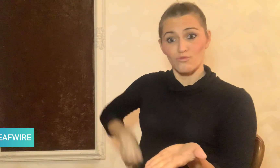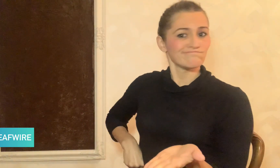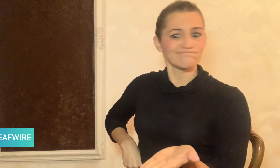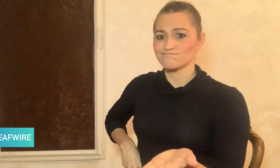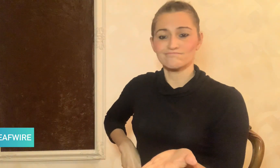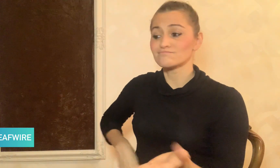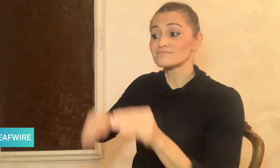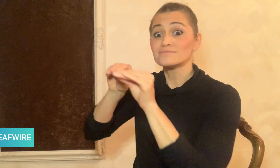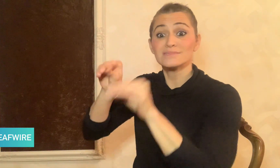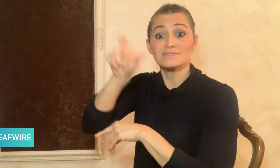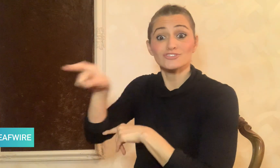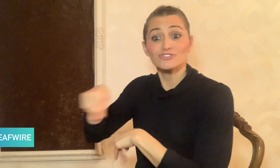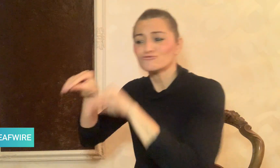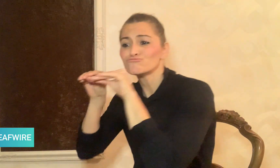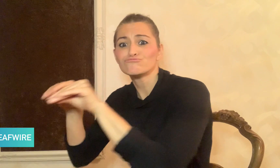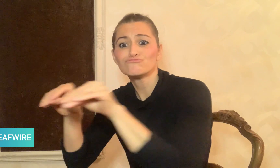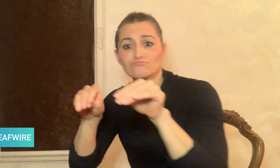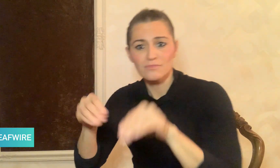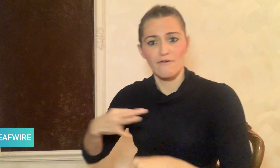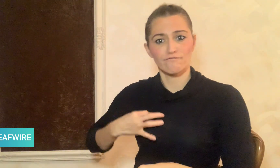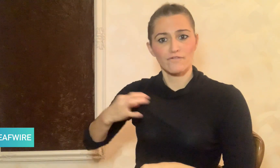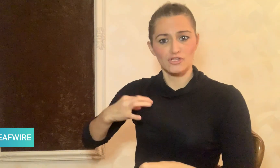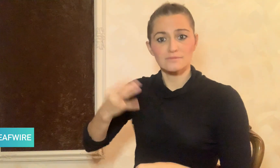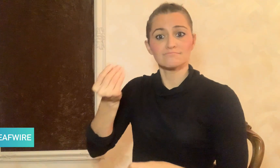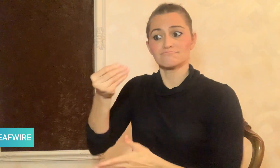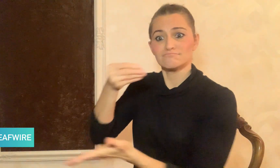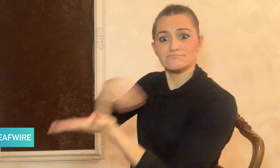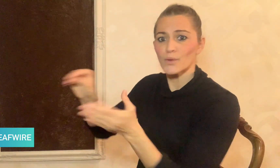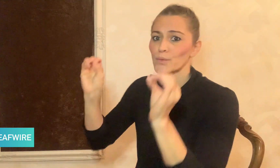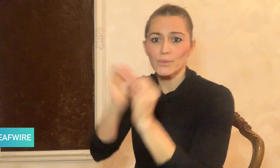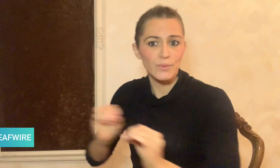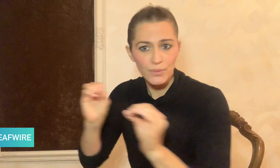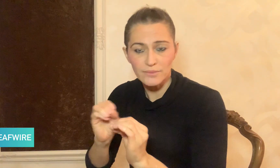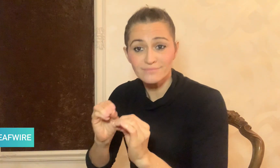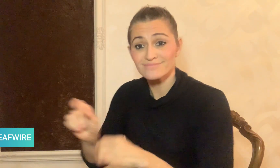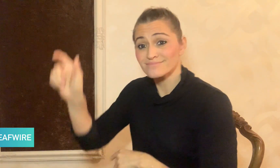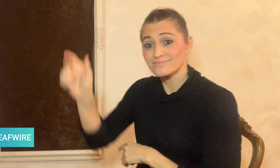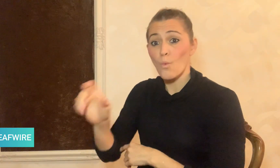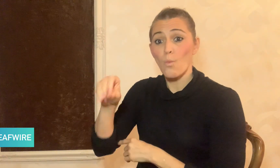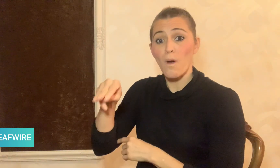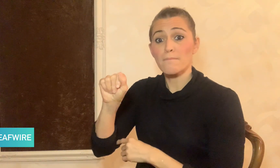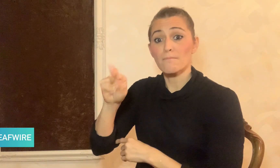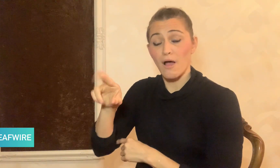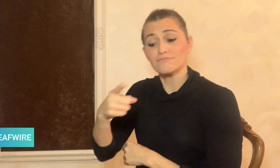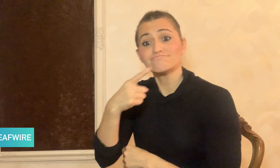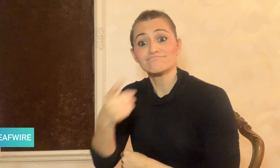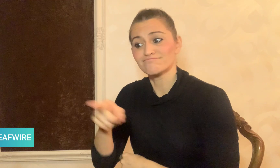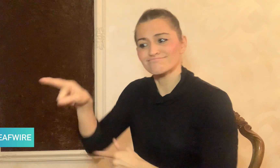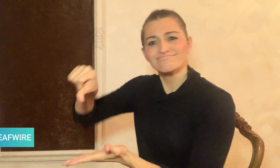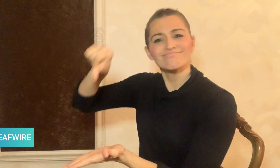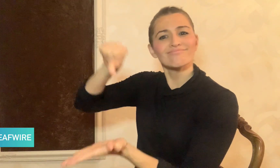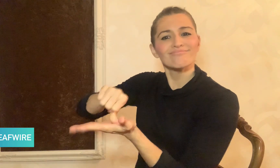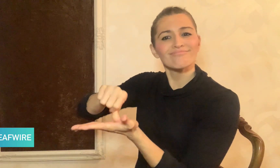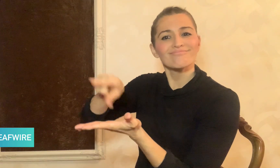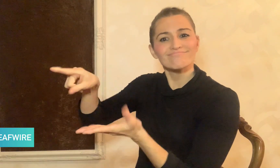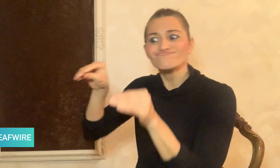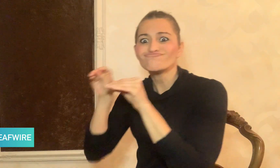Omar says the center was his daughter’s idea